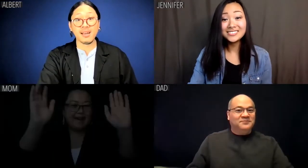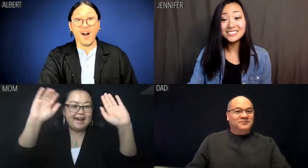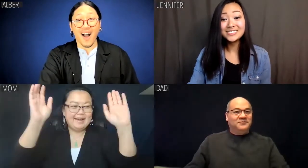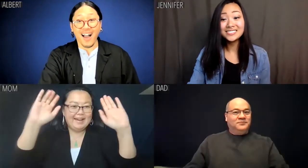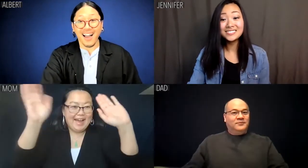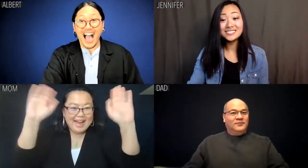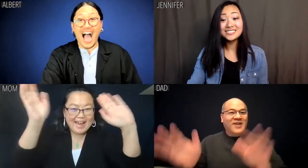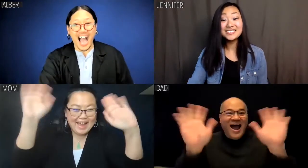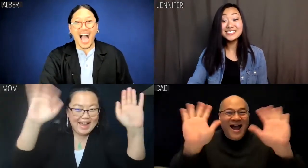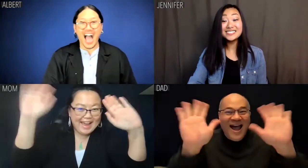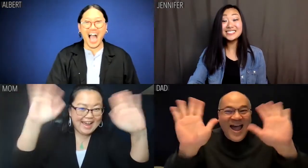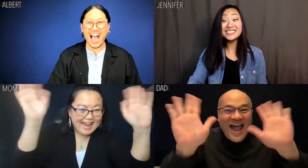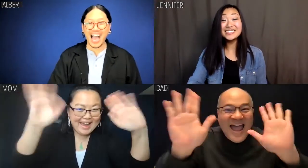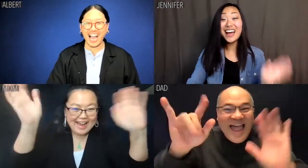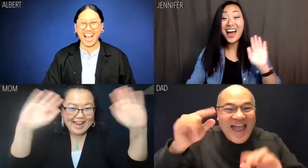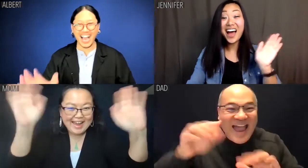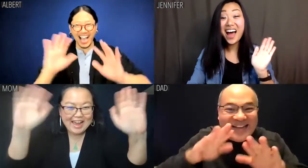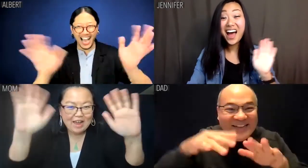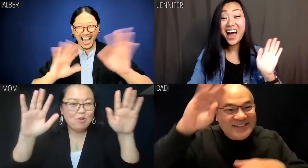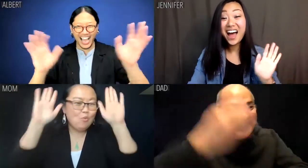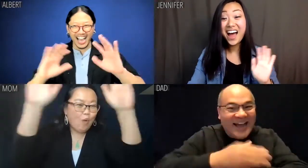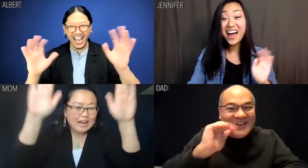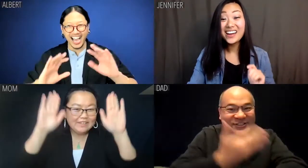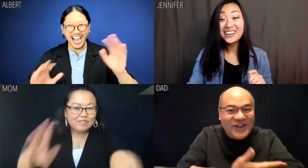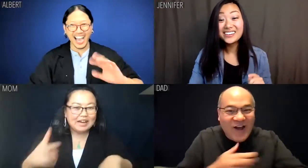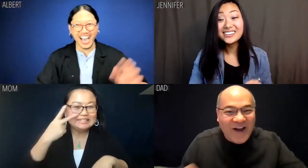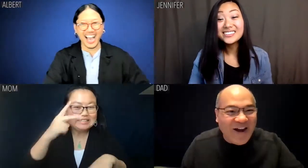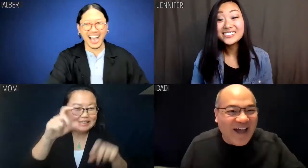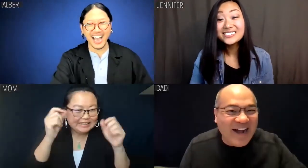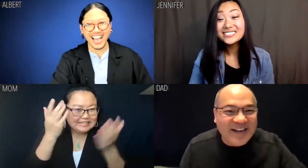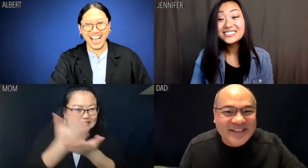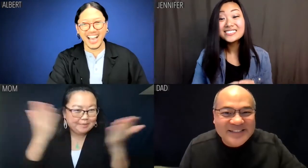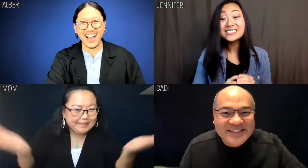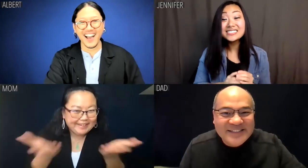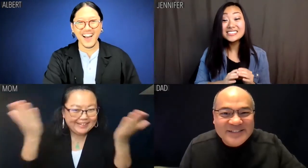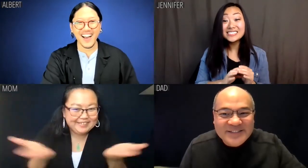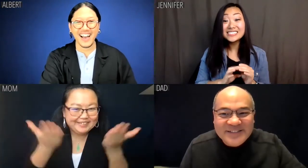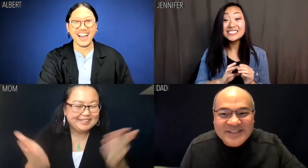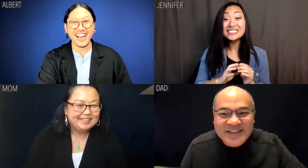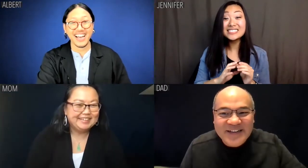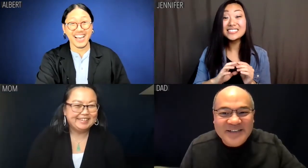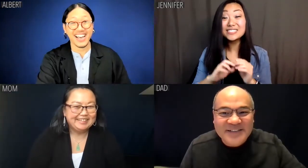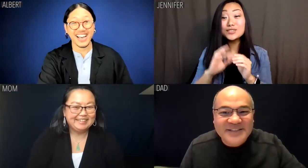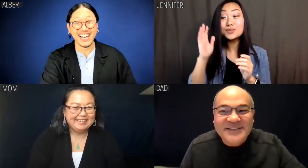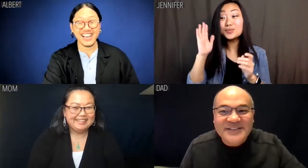Mom: Kiiids! Dad: Hi guys. Mom: It's such a pleasant surprise you stopped by.